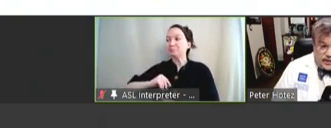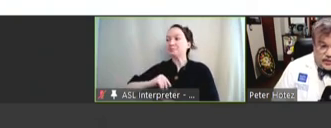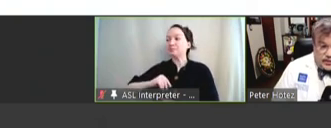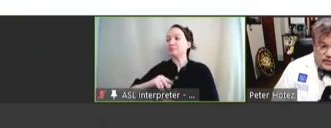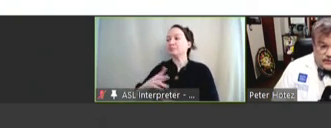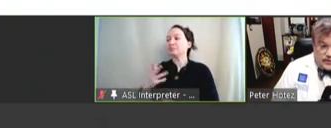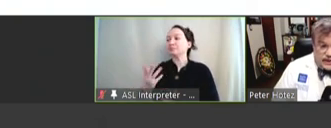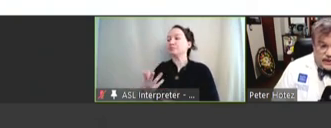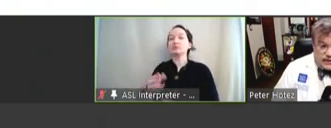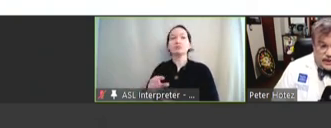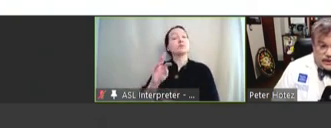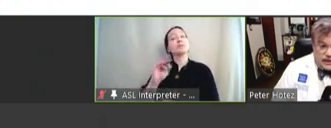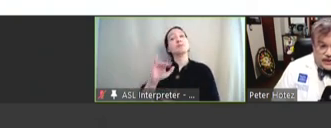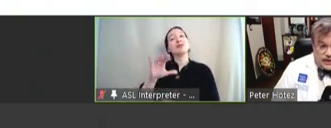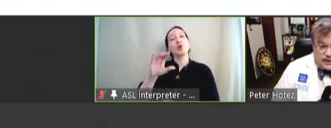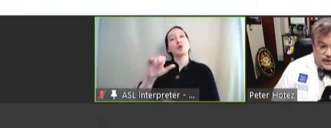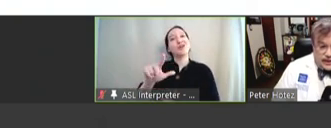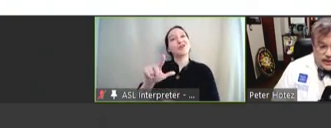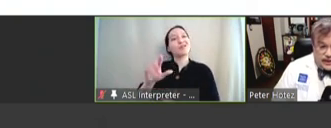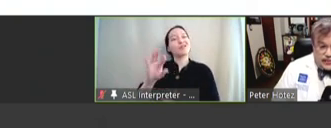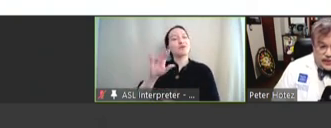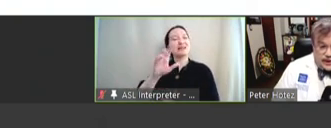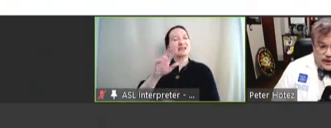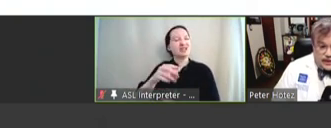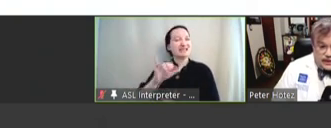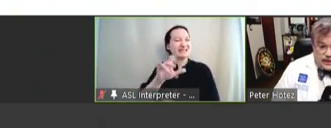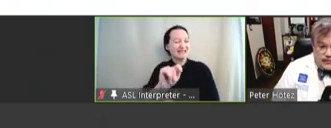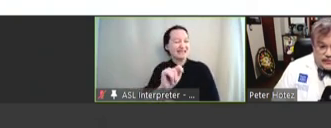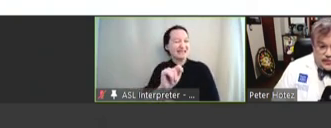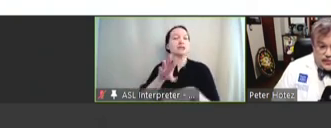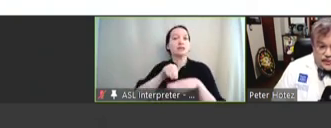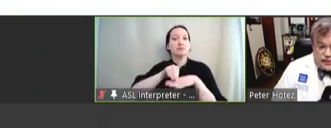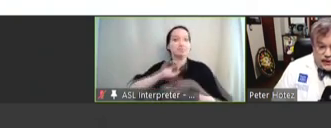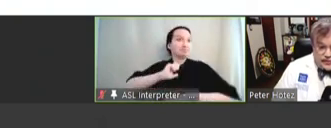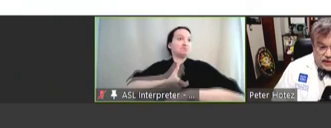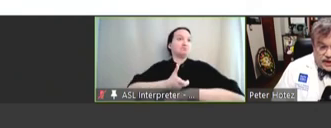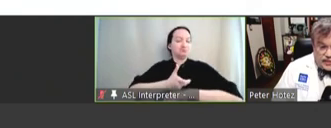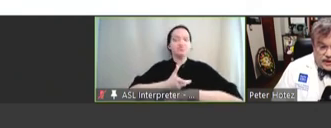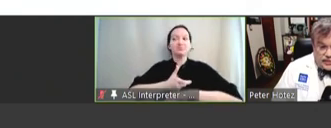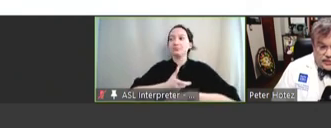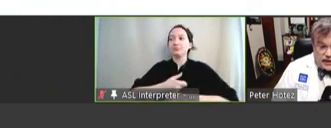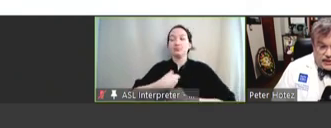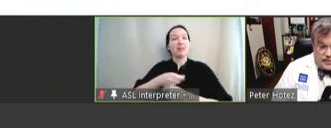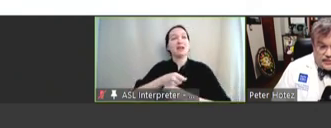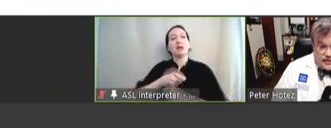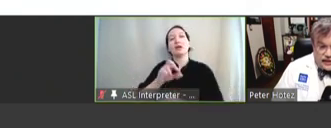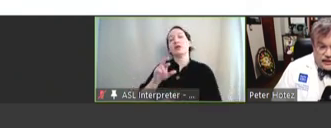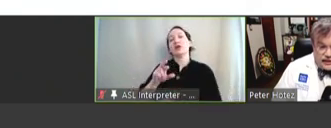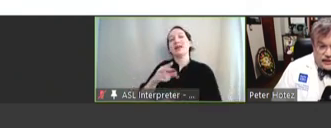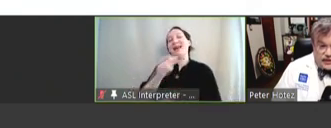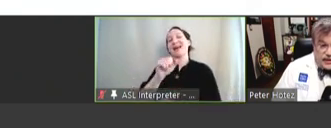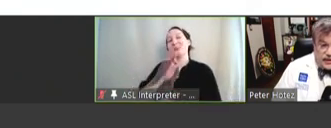microbial fermentation in yeast is in place for making recombinant Hepatitis B vaccine